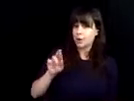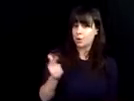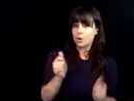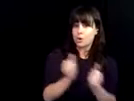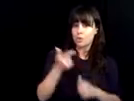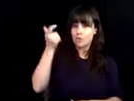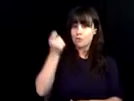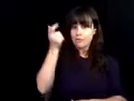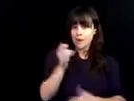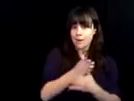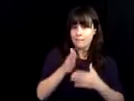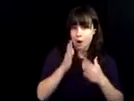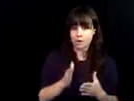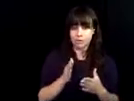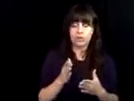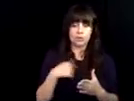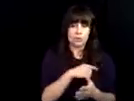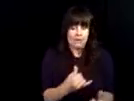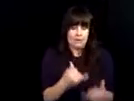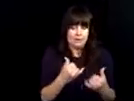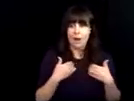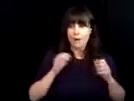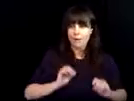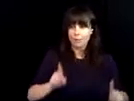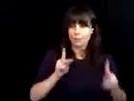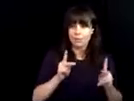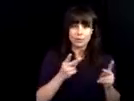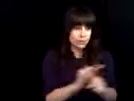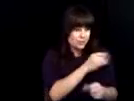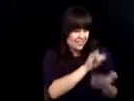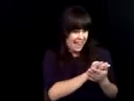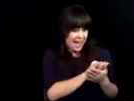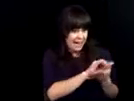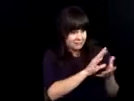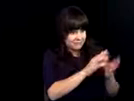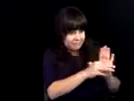day camp environment in Richmond and it was fabulous.